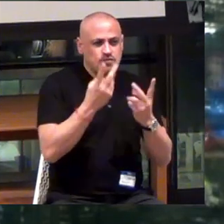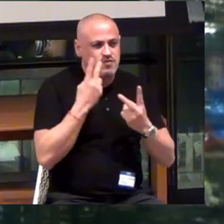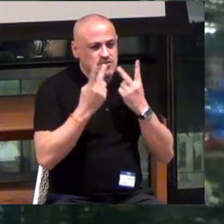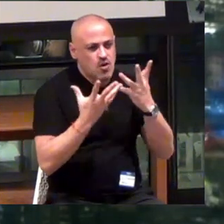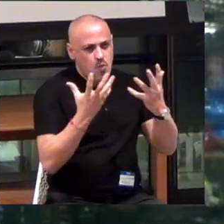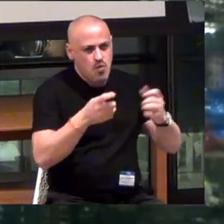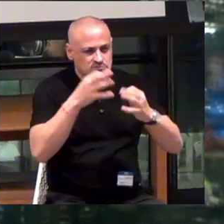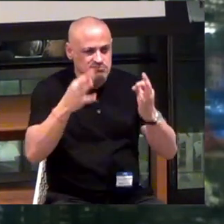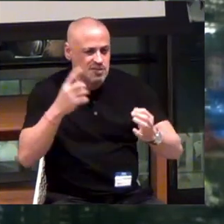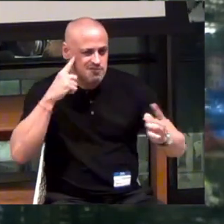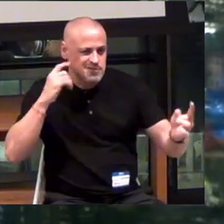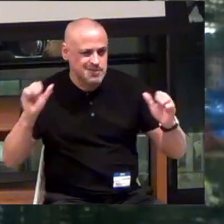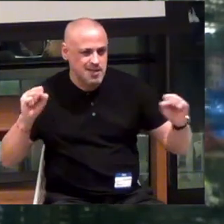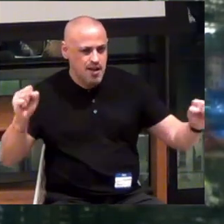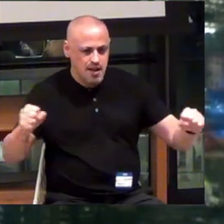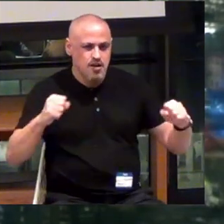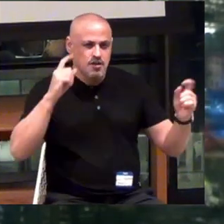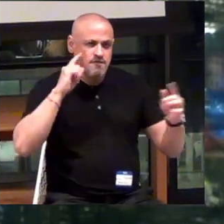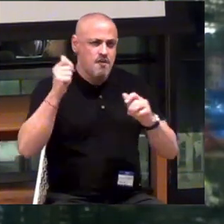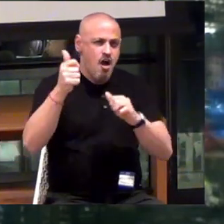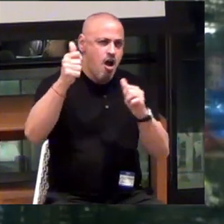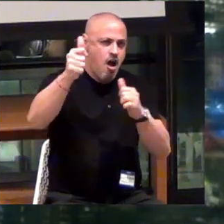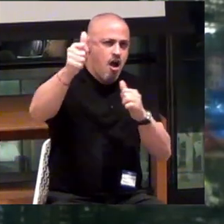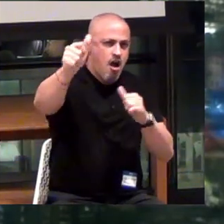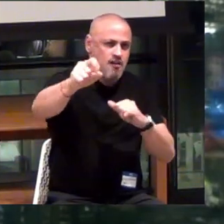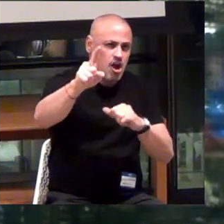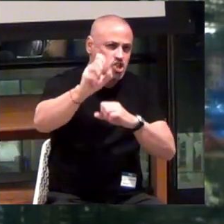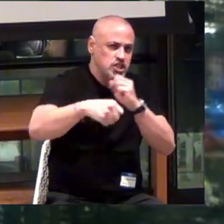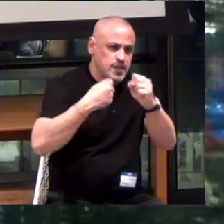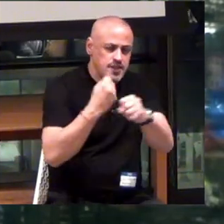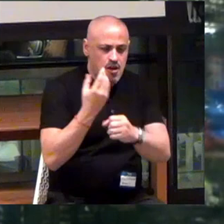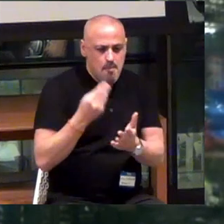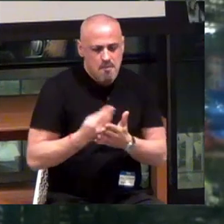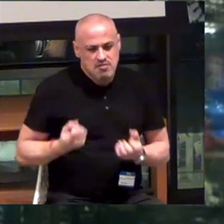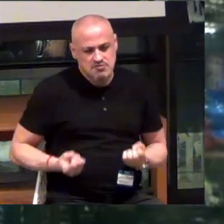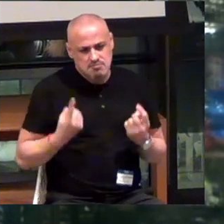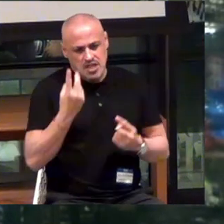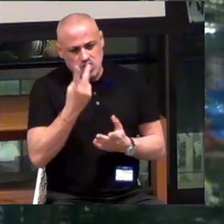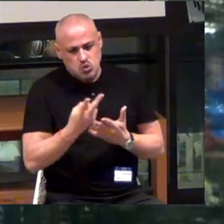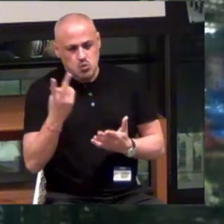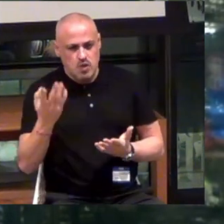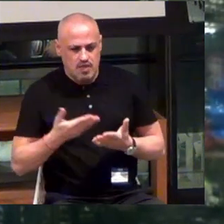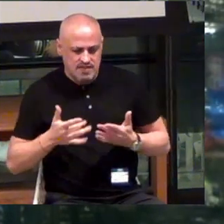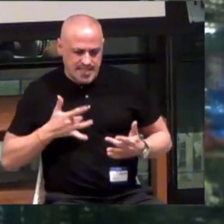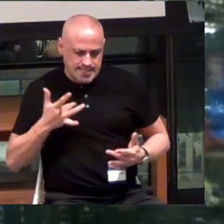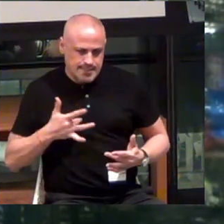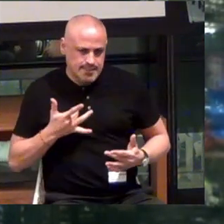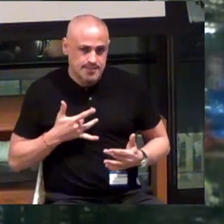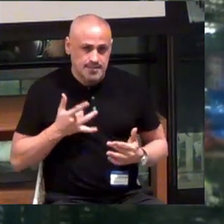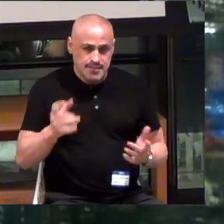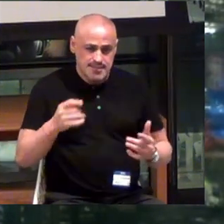Second went the sound, which is pretty far distant for 100 years money only spent on two senses. Isn't that senseless?